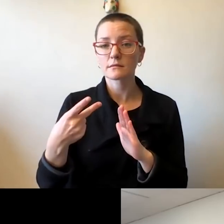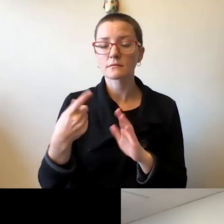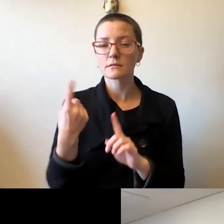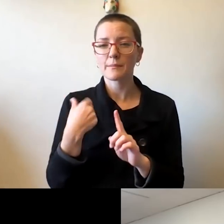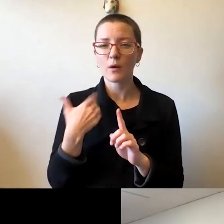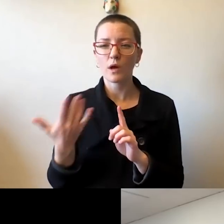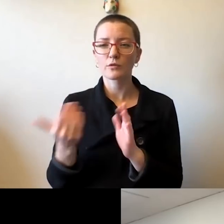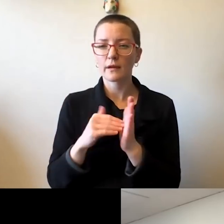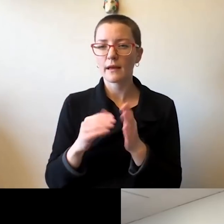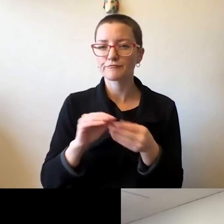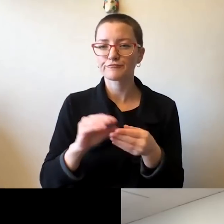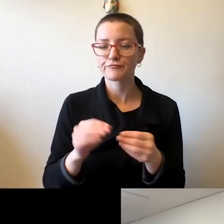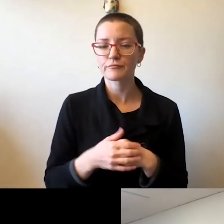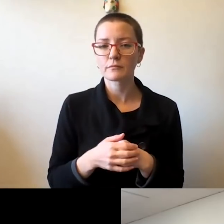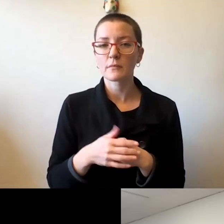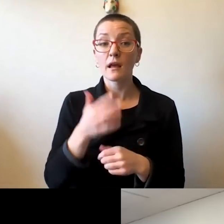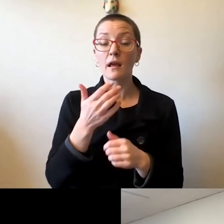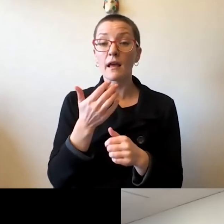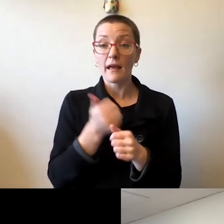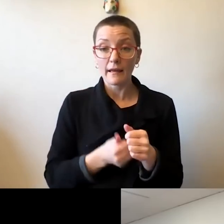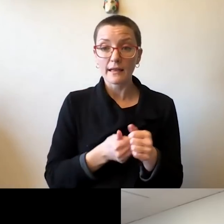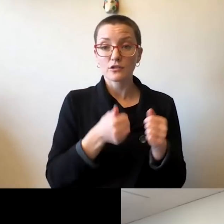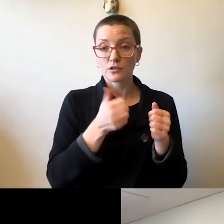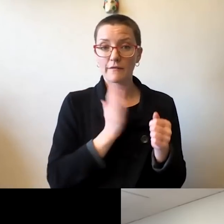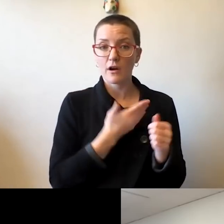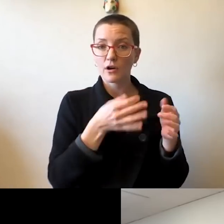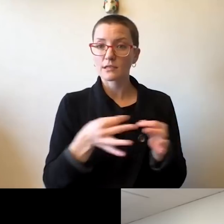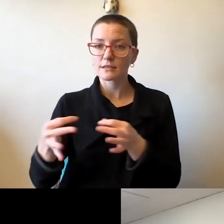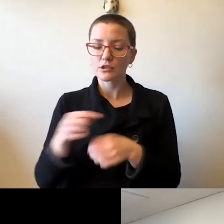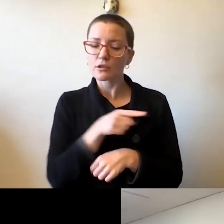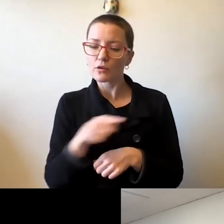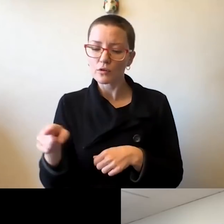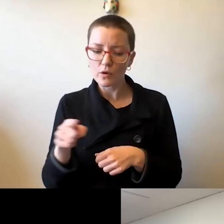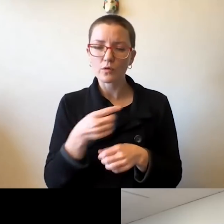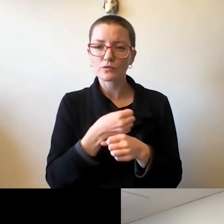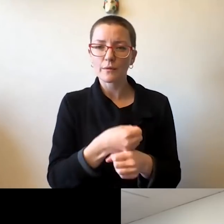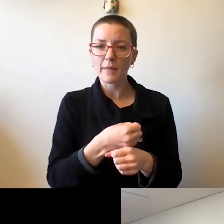Every one of our decisions was made with the goal in mind of keeping our university safe.